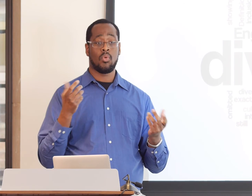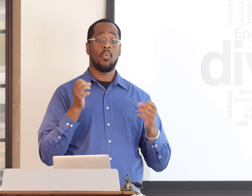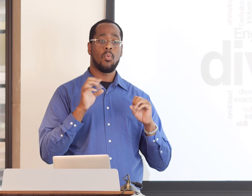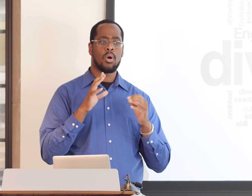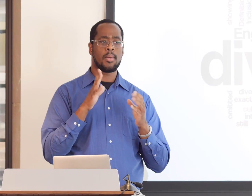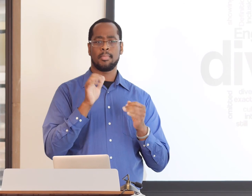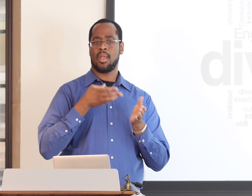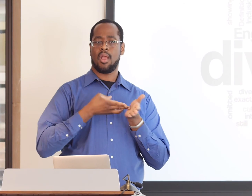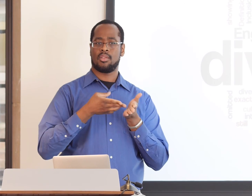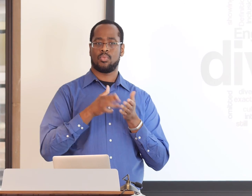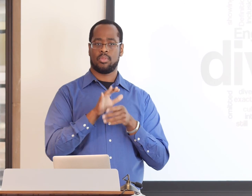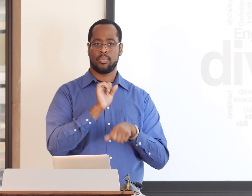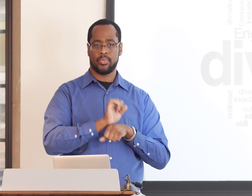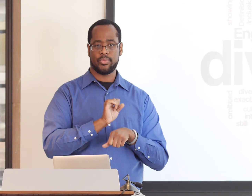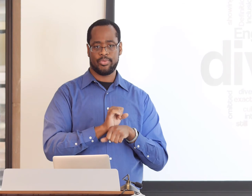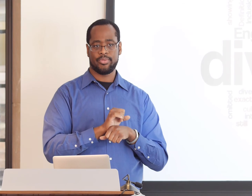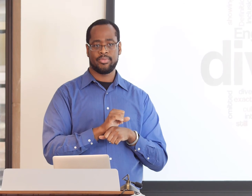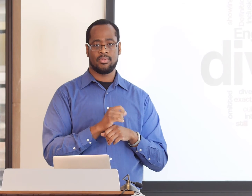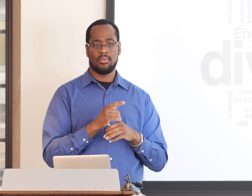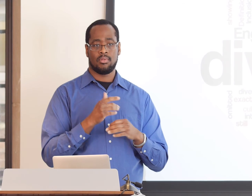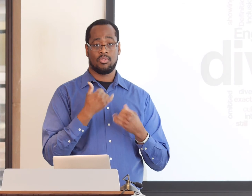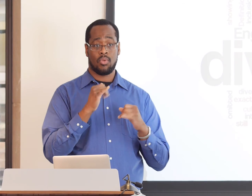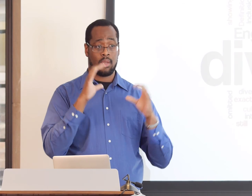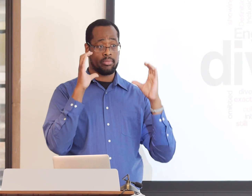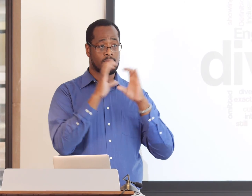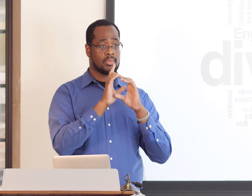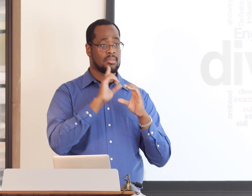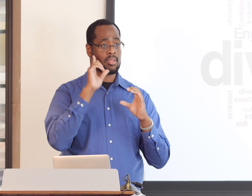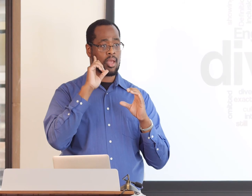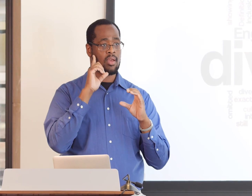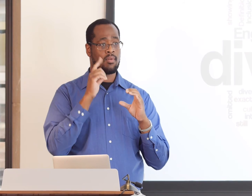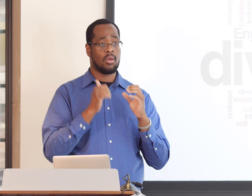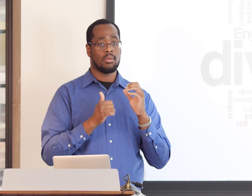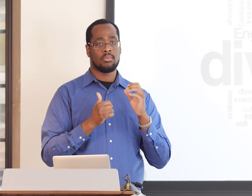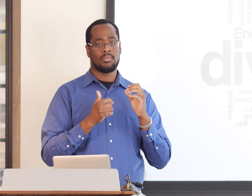and how they might best represent diversity, and be honest in your work.